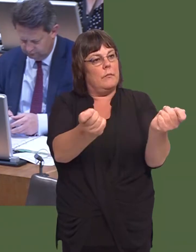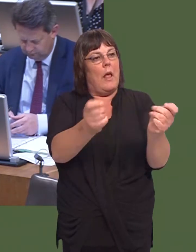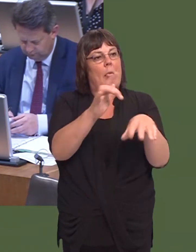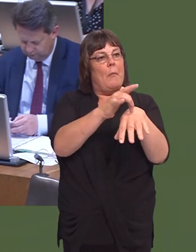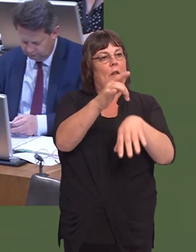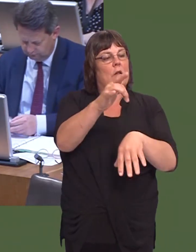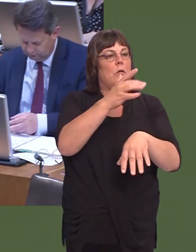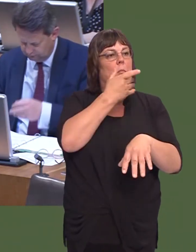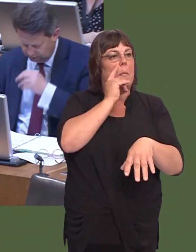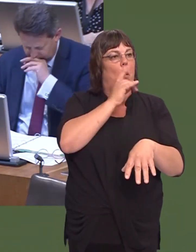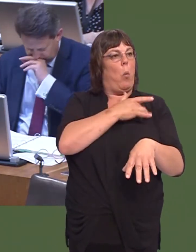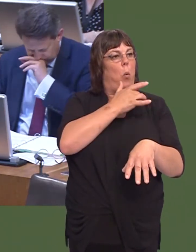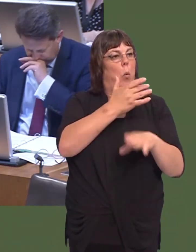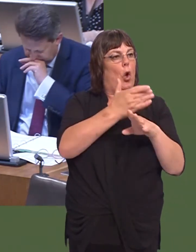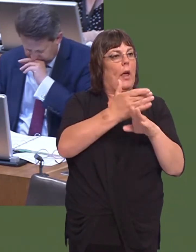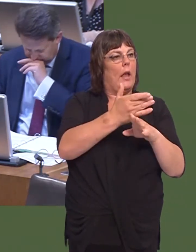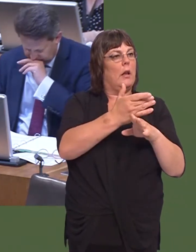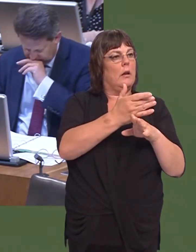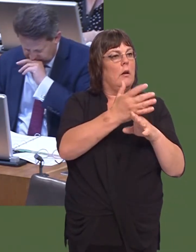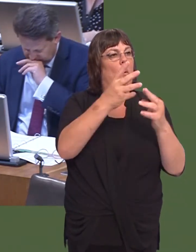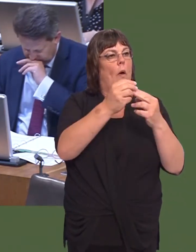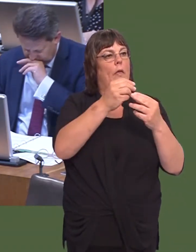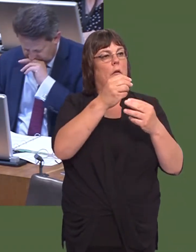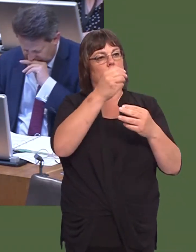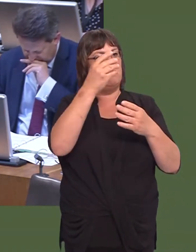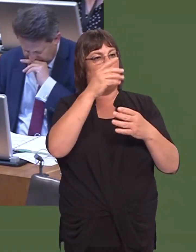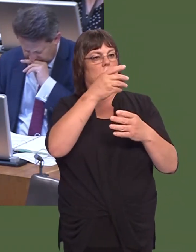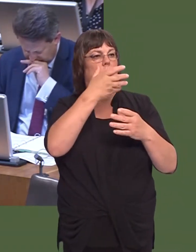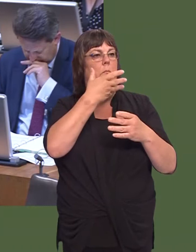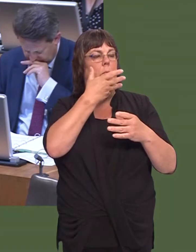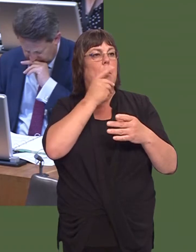y maes, pobl ‚ dementia, eu teuluoedd nhw a hefyd y rheini sydd yn gofalu amdanyn nhw.